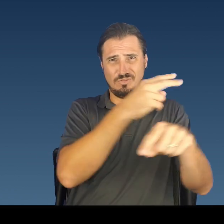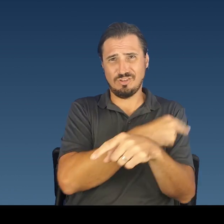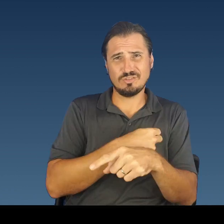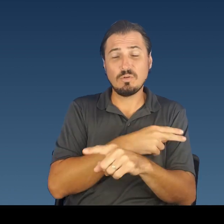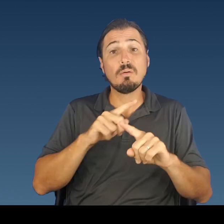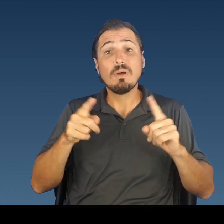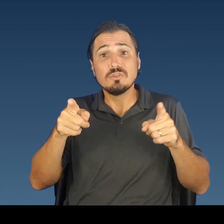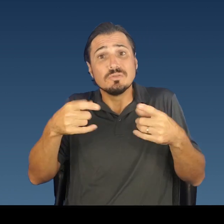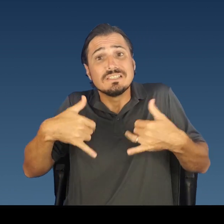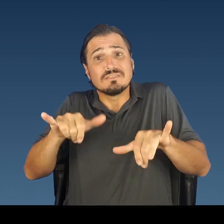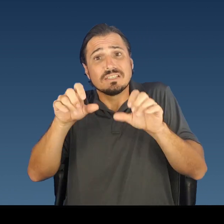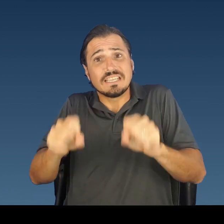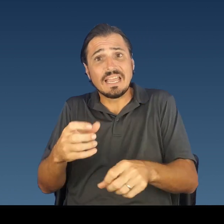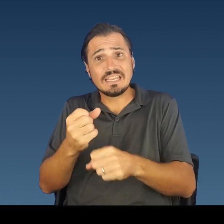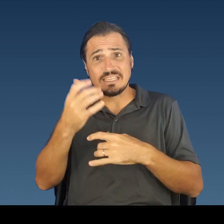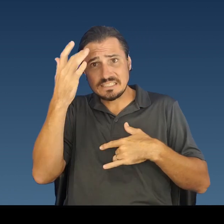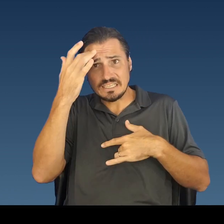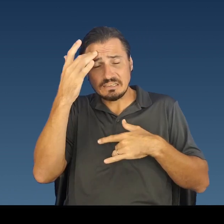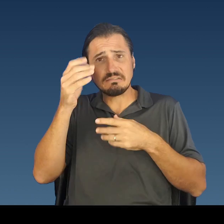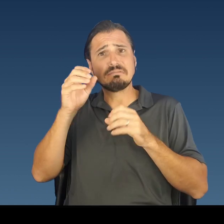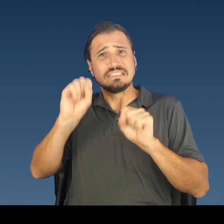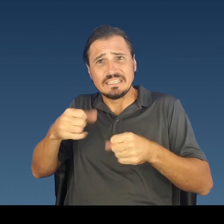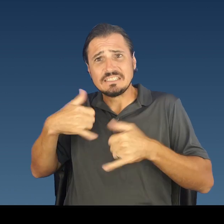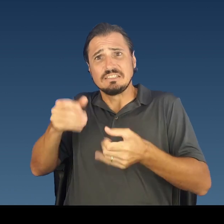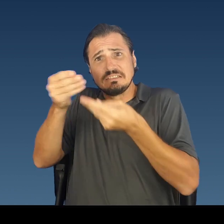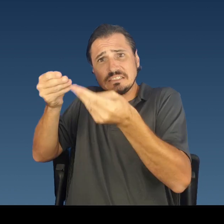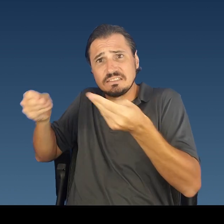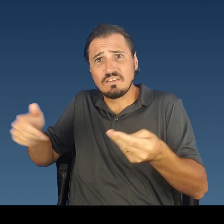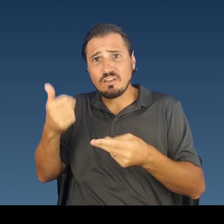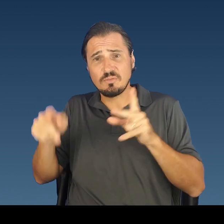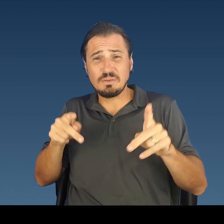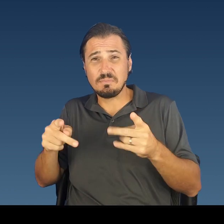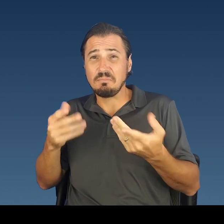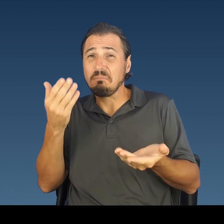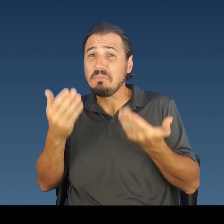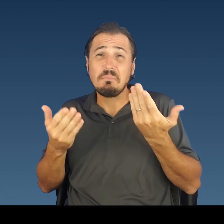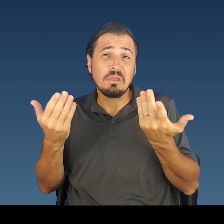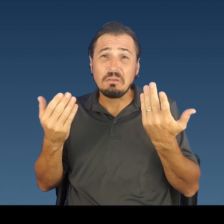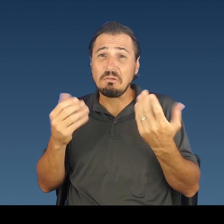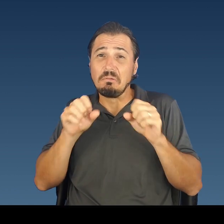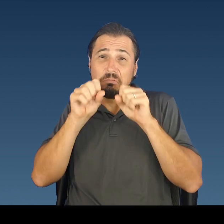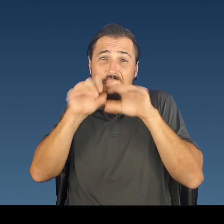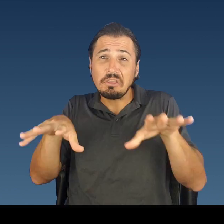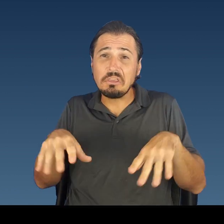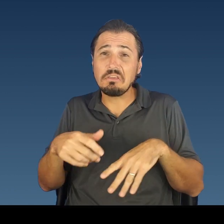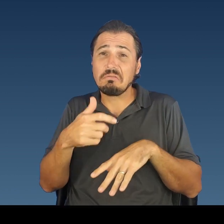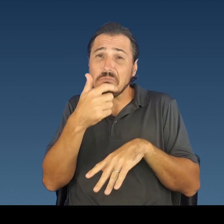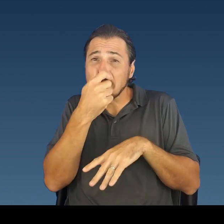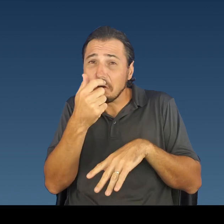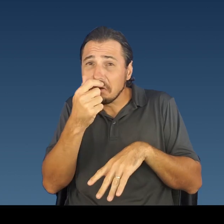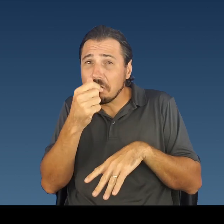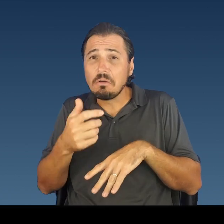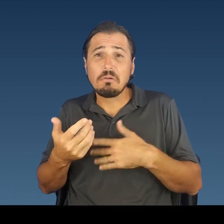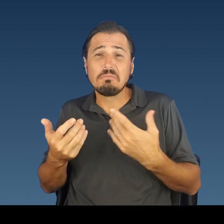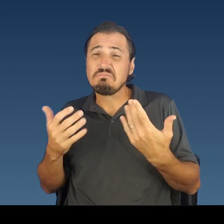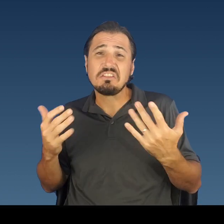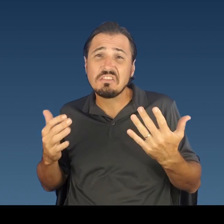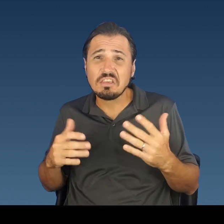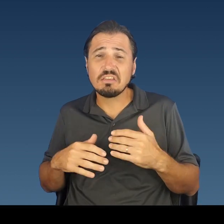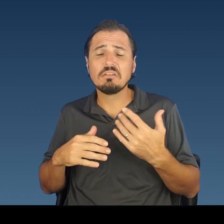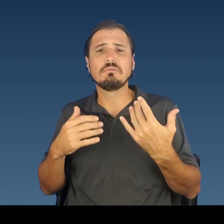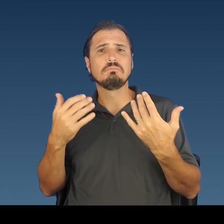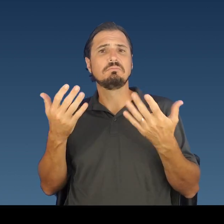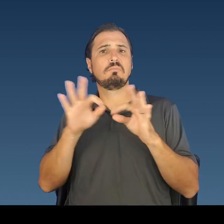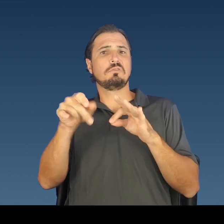others. If you have symptoms, even mild symptoms such as sneezing and a runny nose, please contact your doctor to order a drive-up test